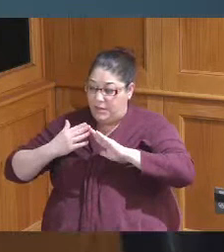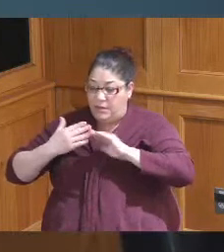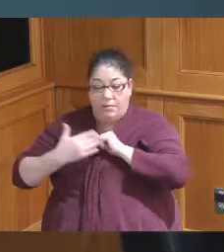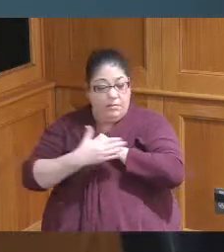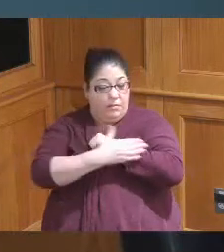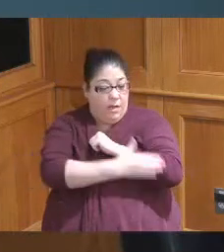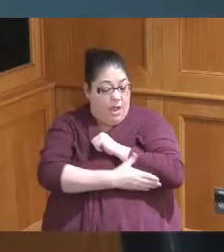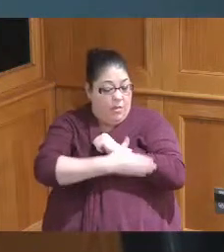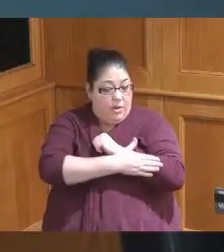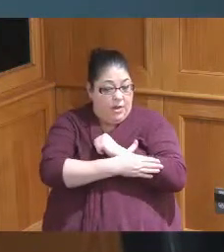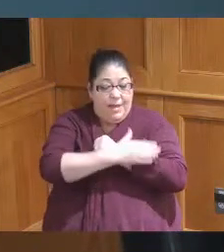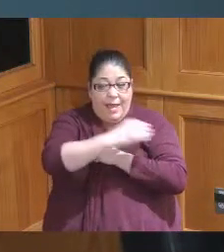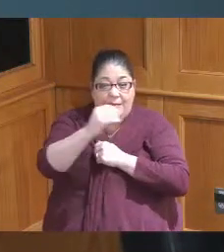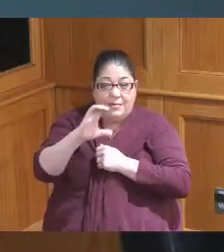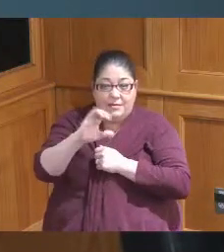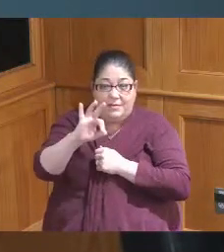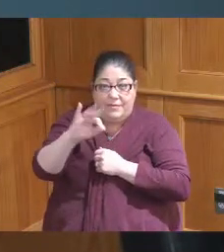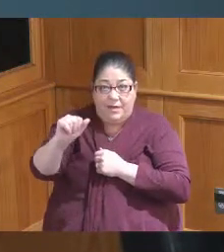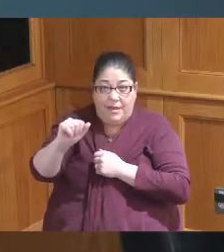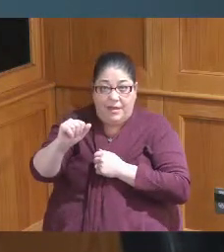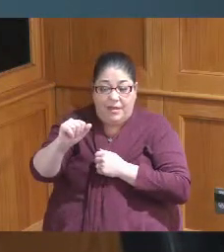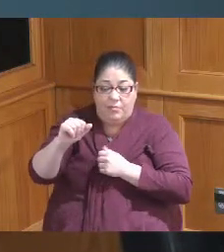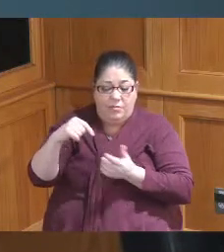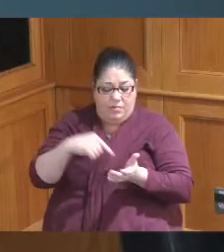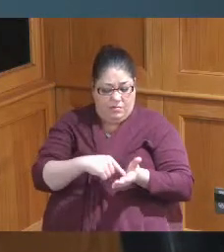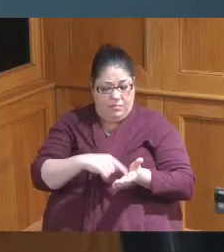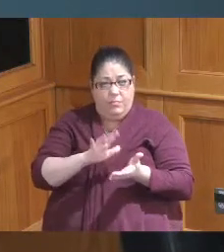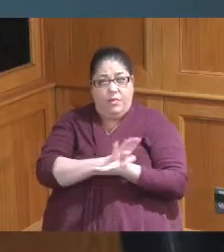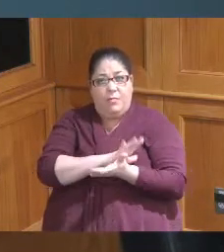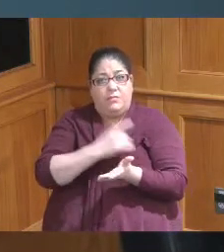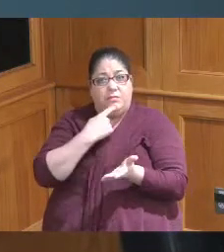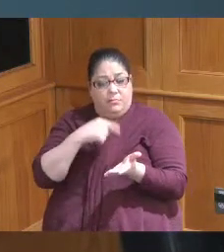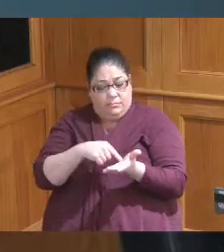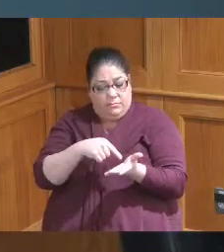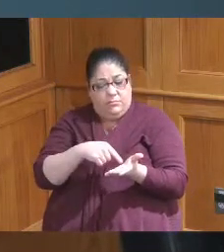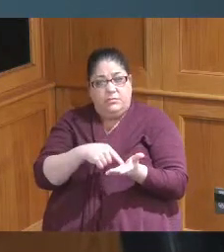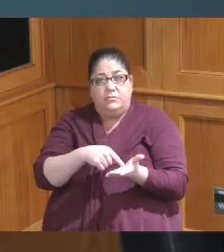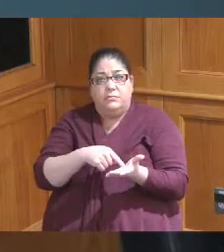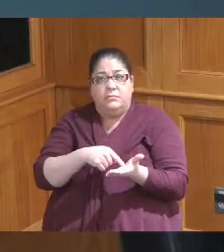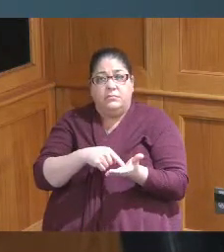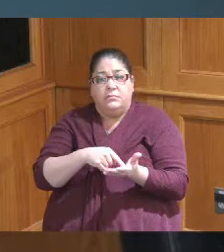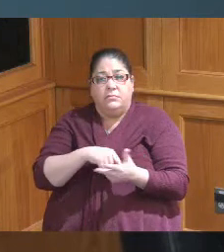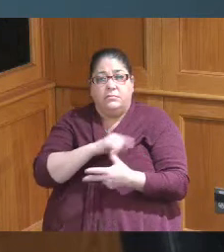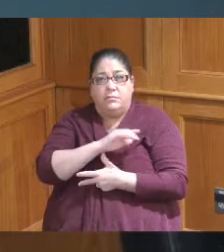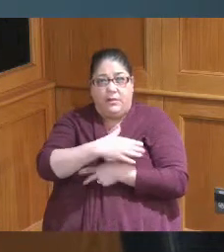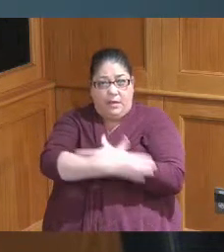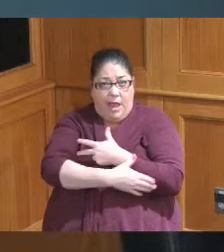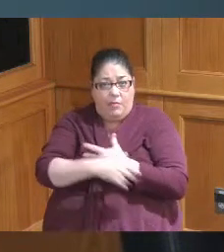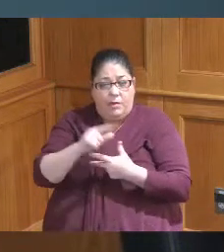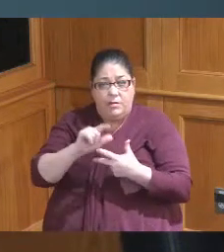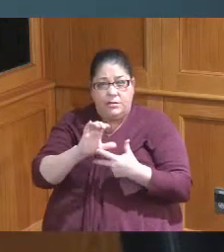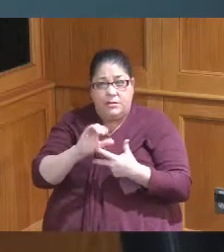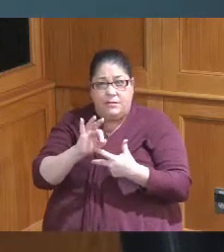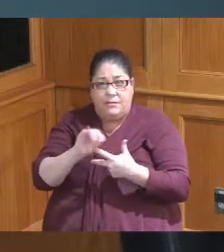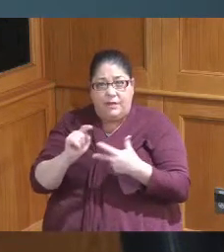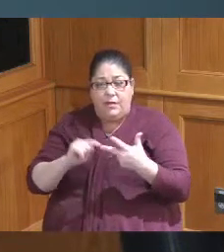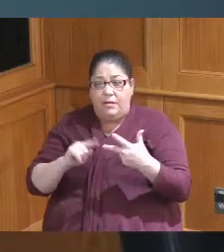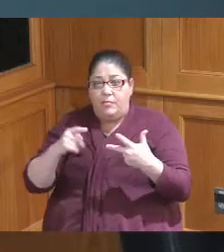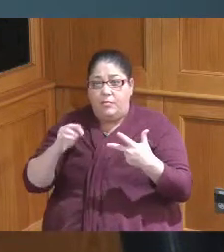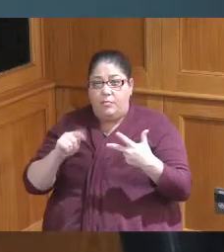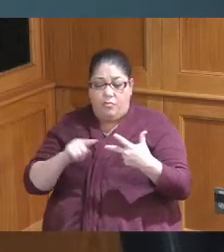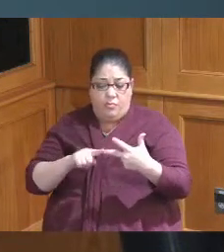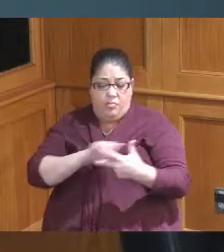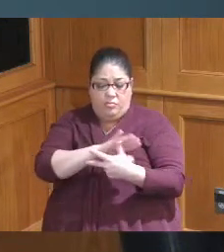and the CFA we're on here this deal says it's the county the CFA and the Port so I'm confused about